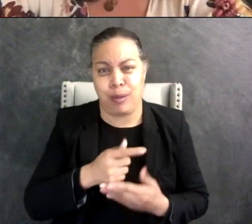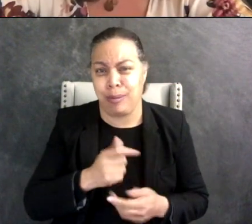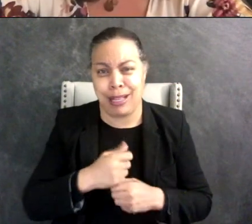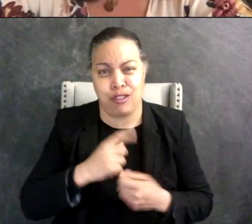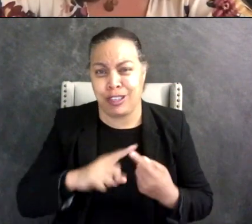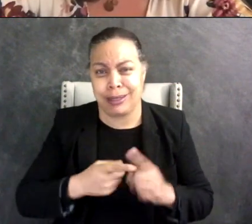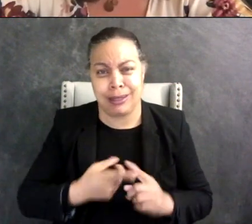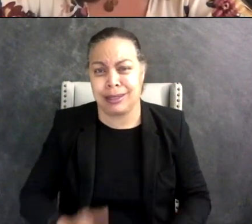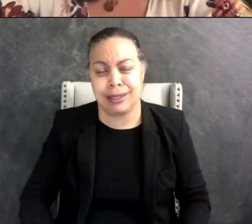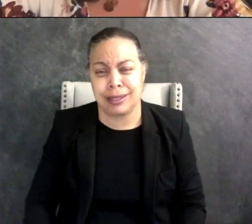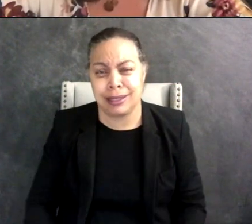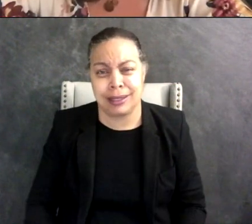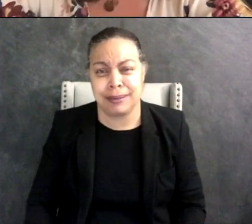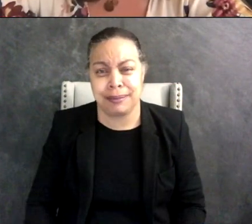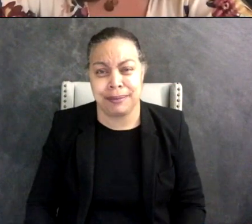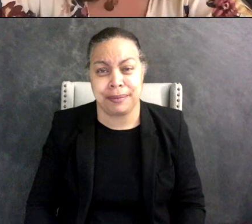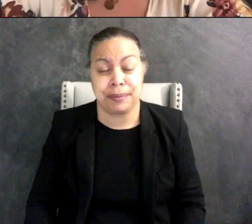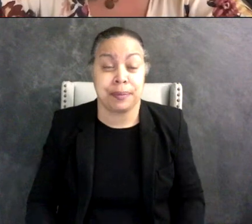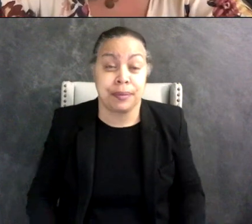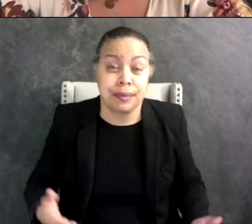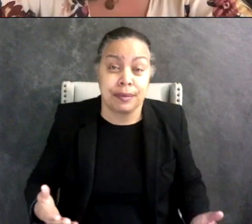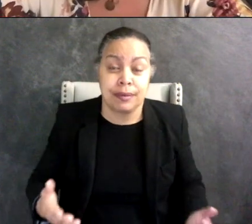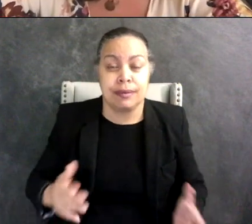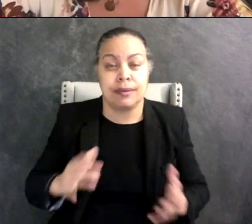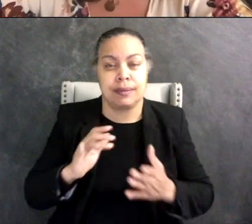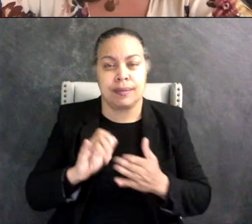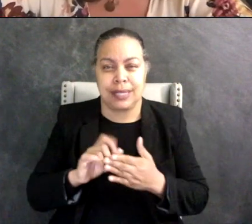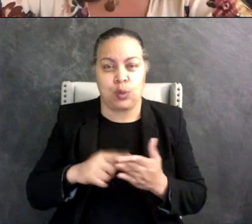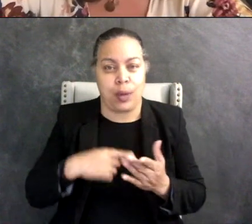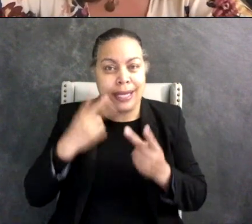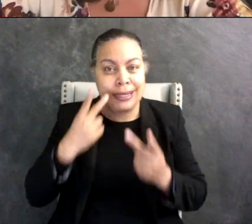Right. And that's all I can see from those programs is like you're taking this